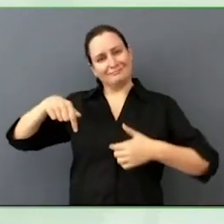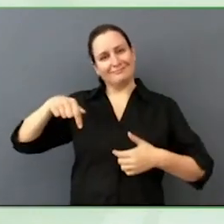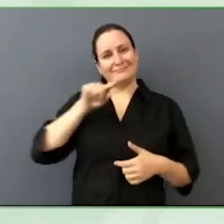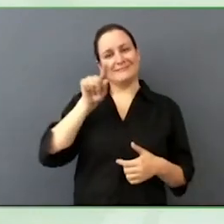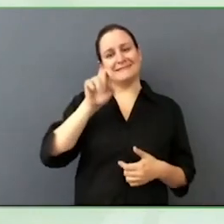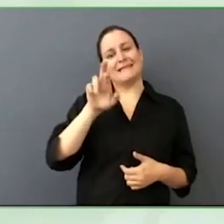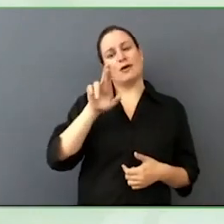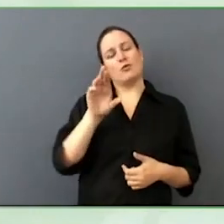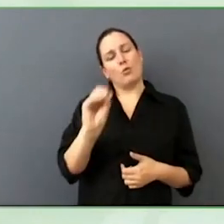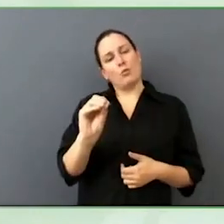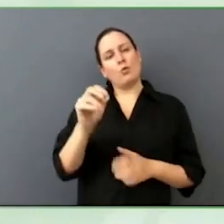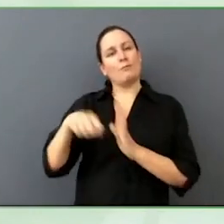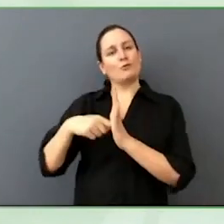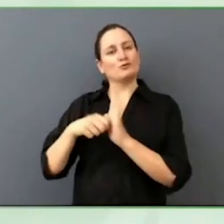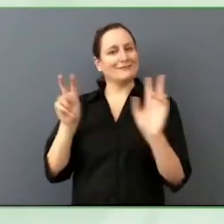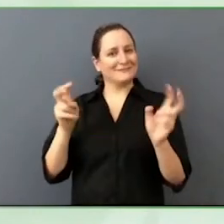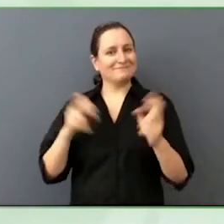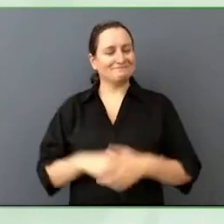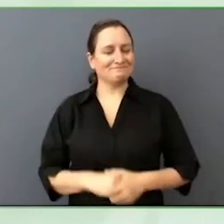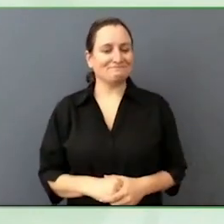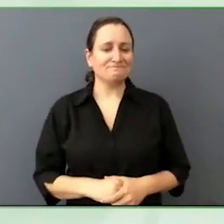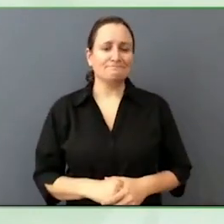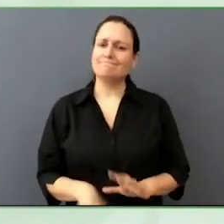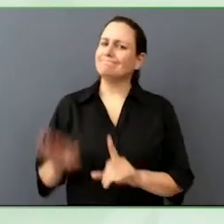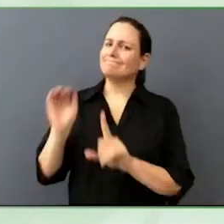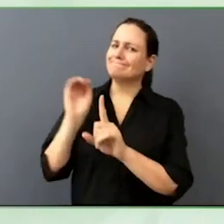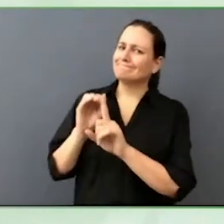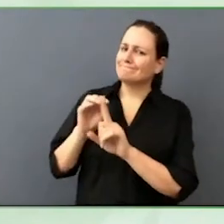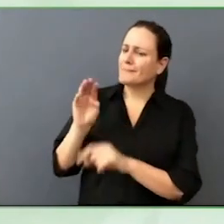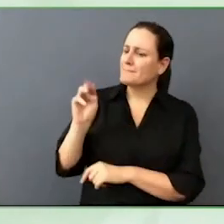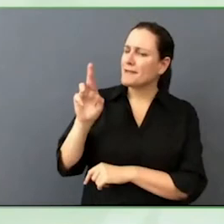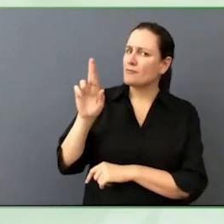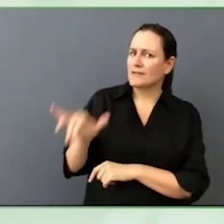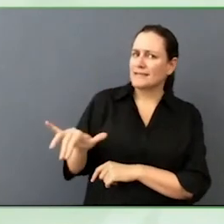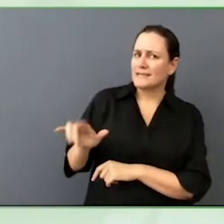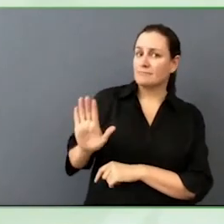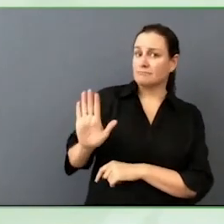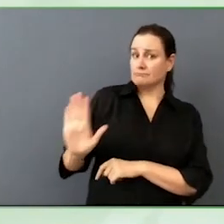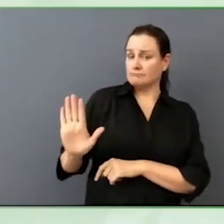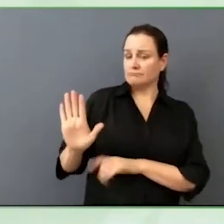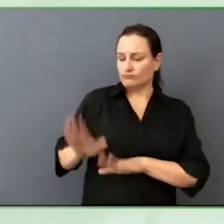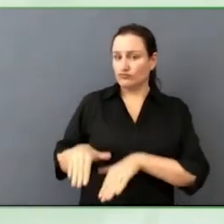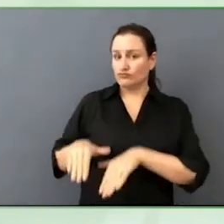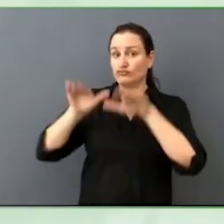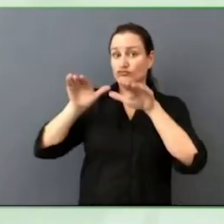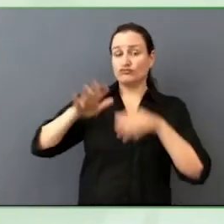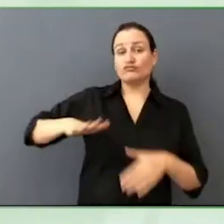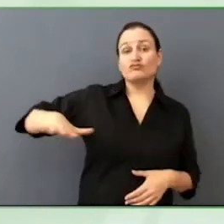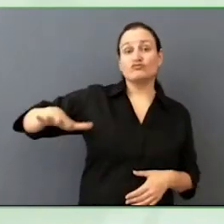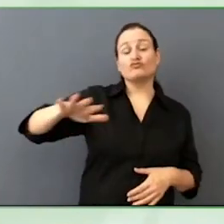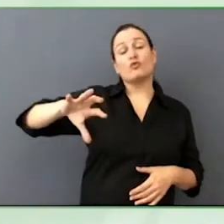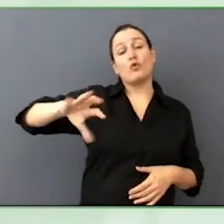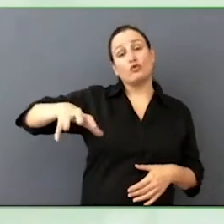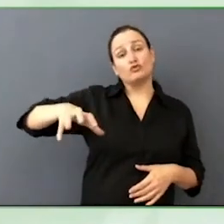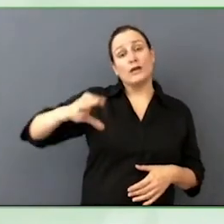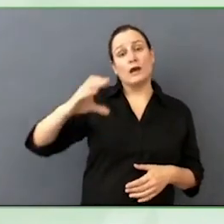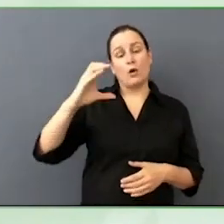Especially, we would love to hear more about how you grew up in Colombia, which is a beautiful country but is it still considered a developing country.